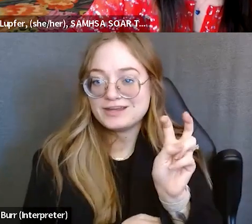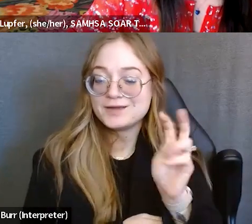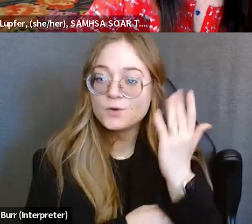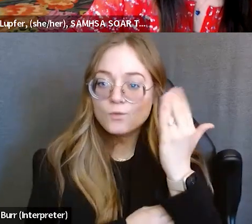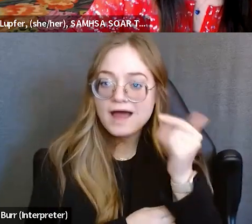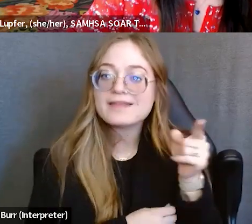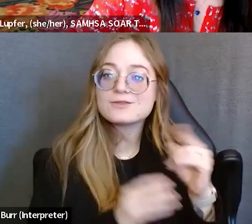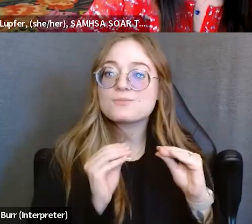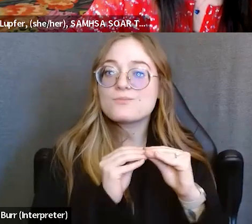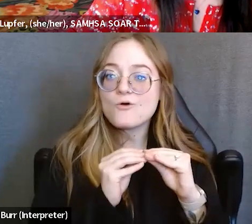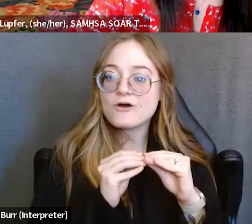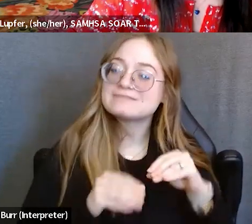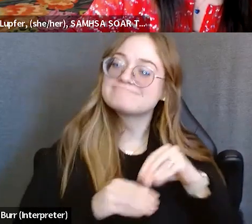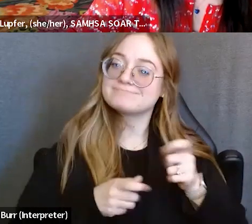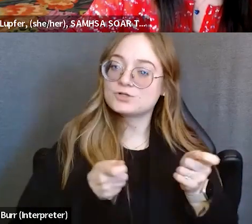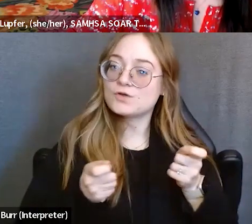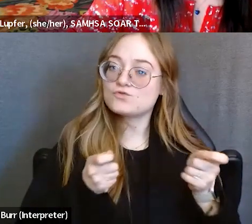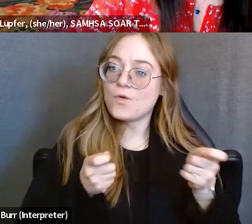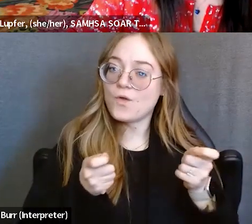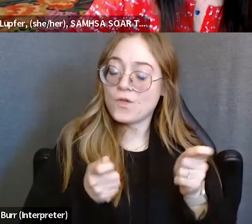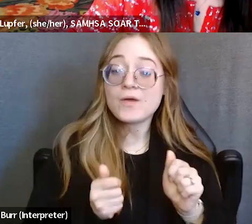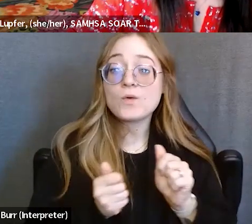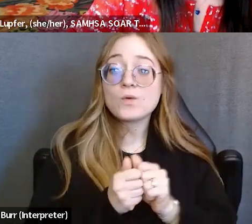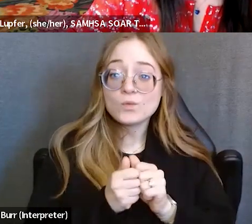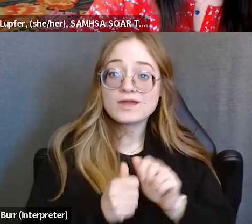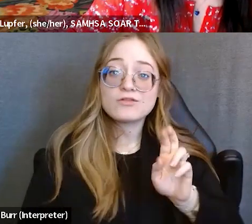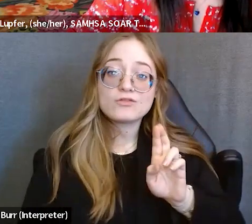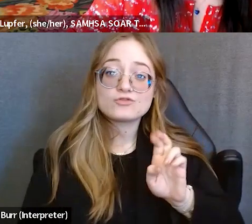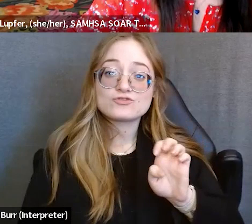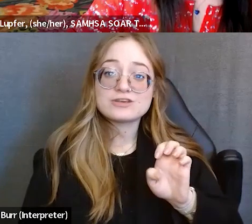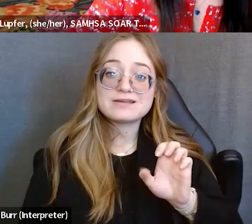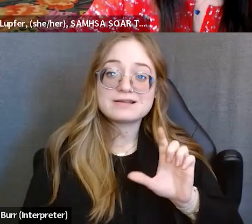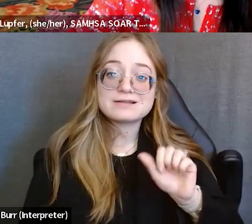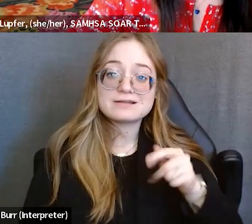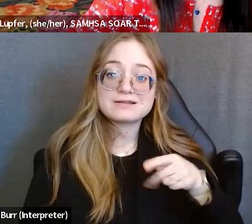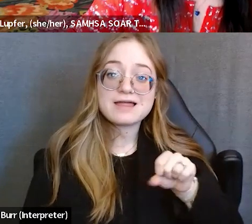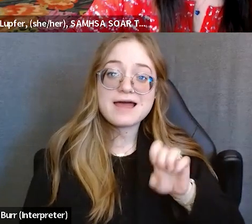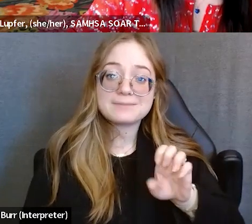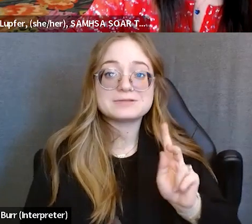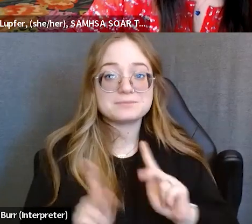And a lot of times, we find that with relapses, people often tend to use more.